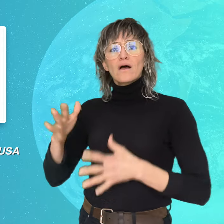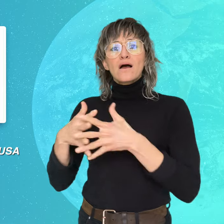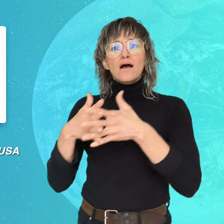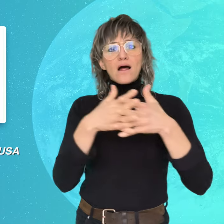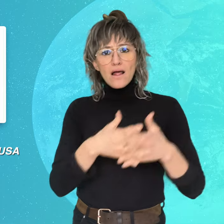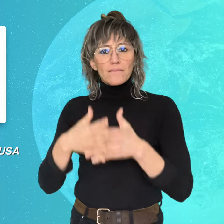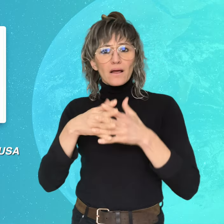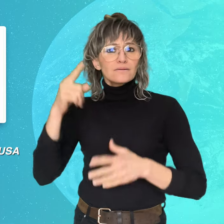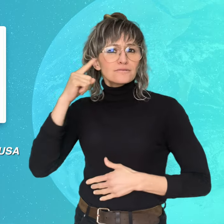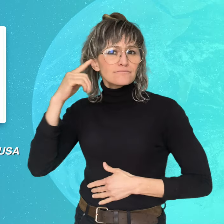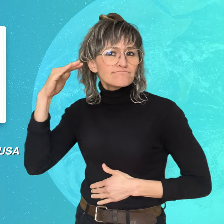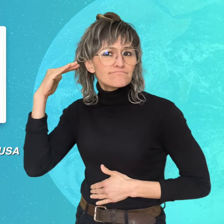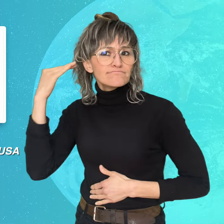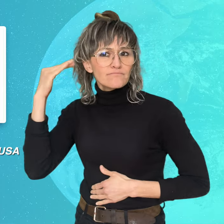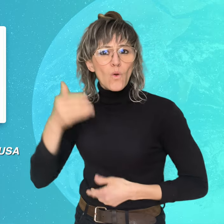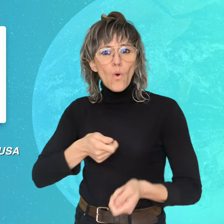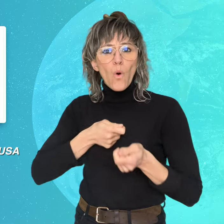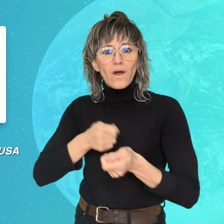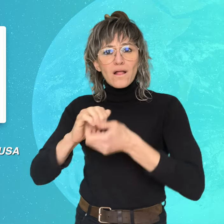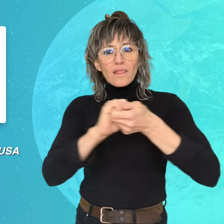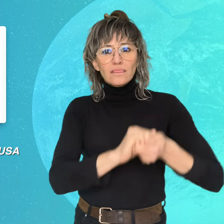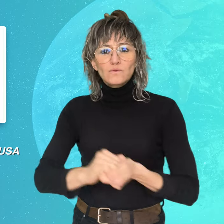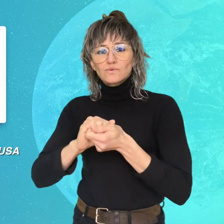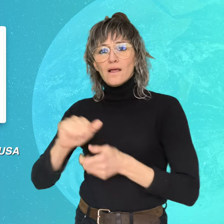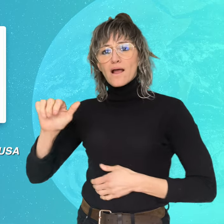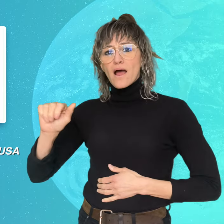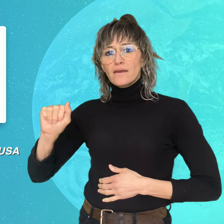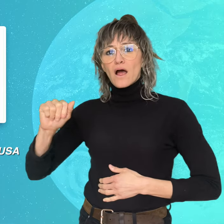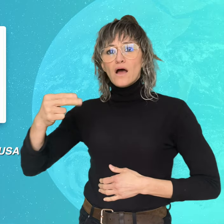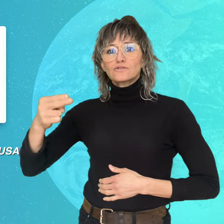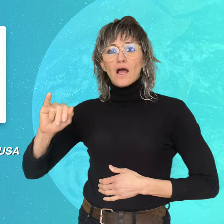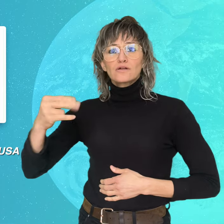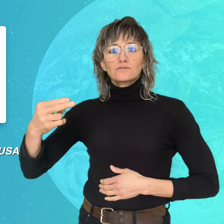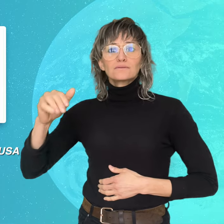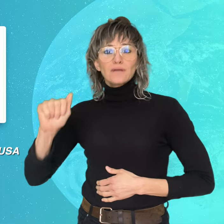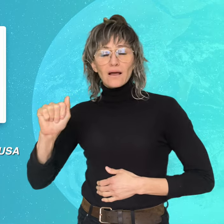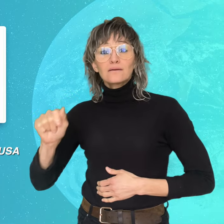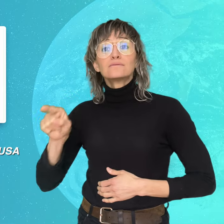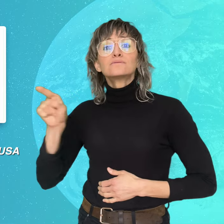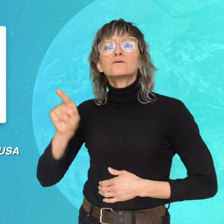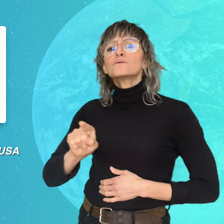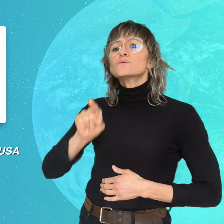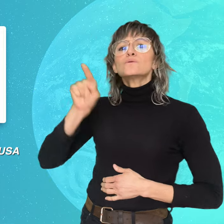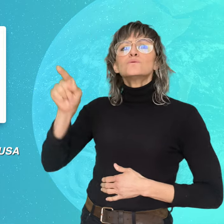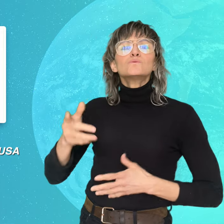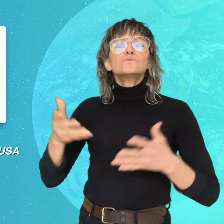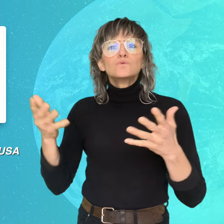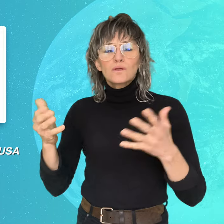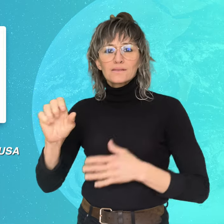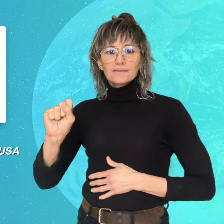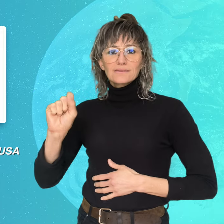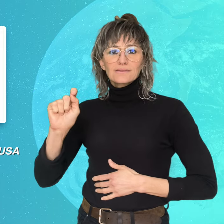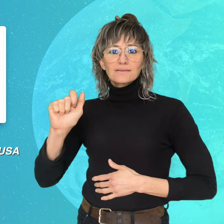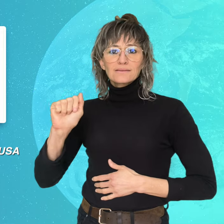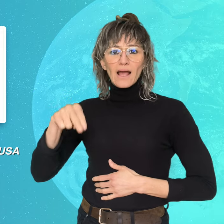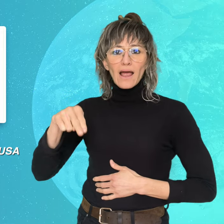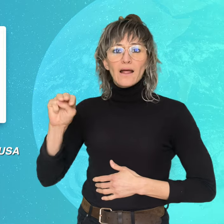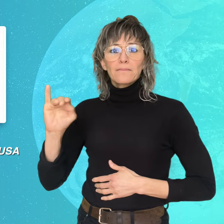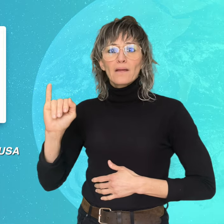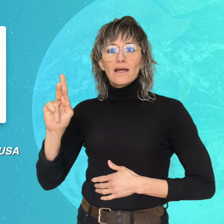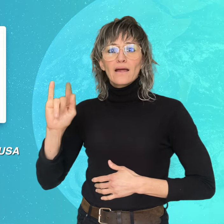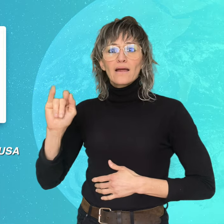by the American Hearing Impaired Hockey Association (AHIHA)